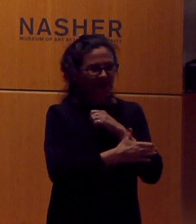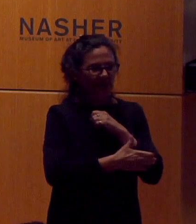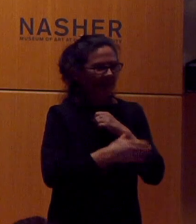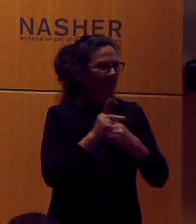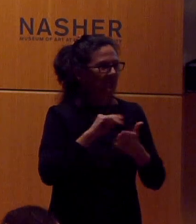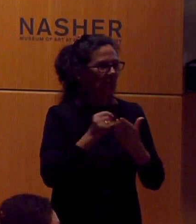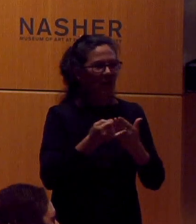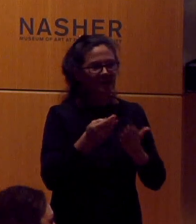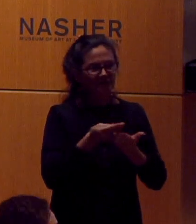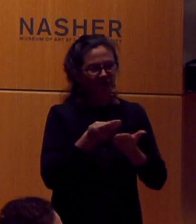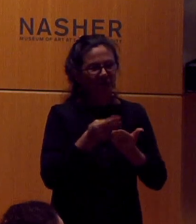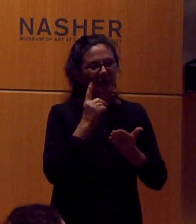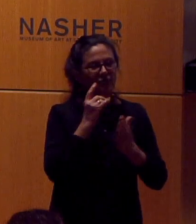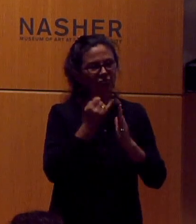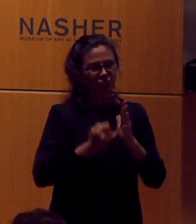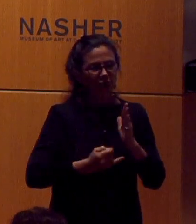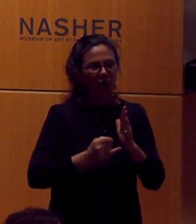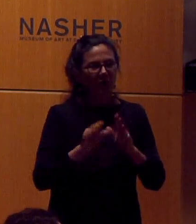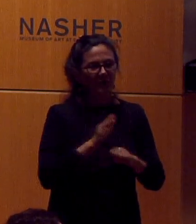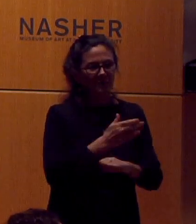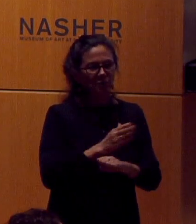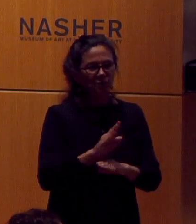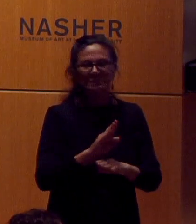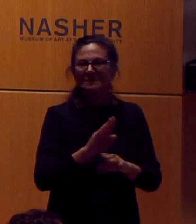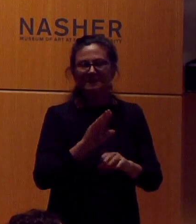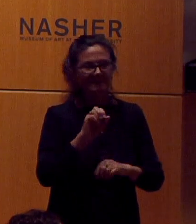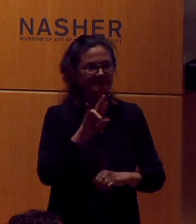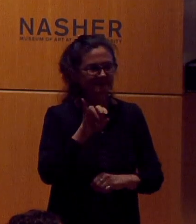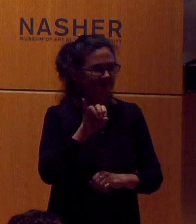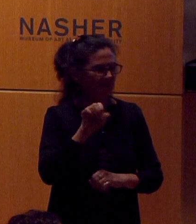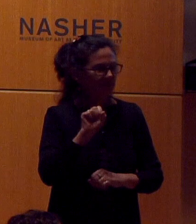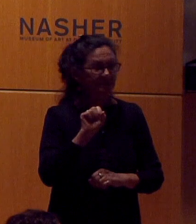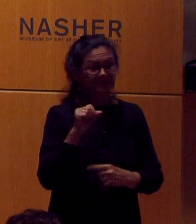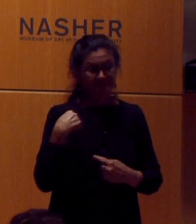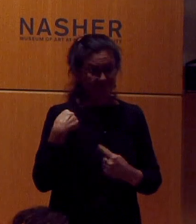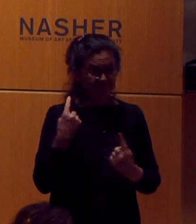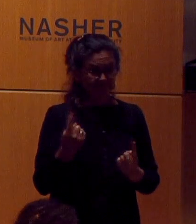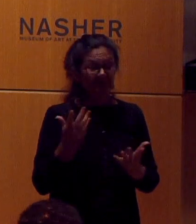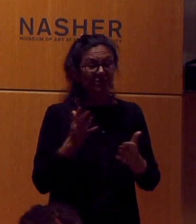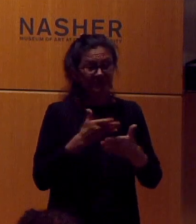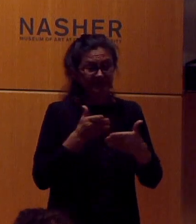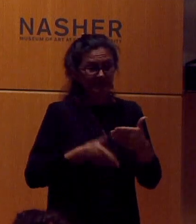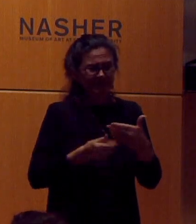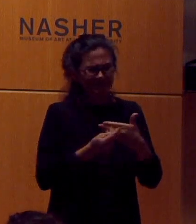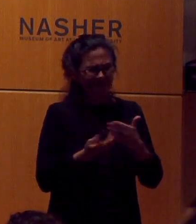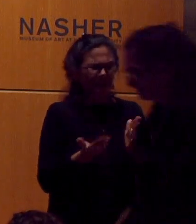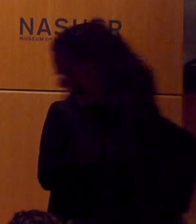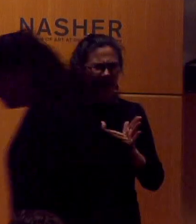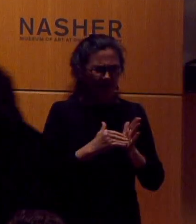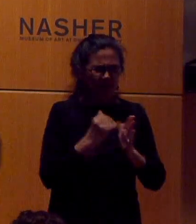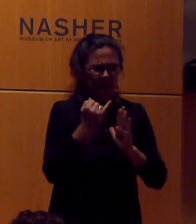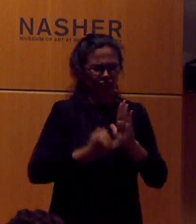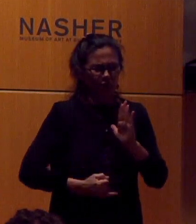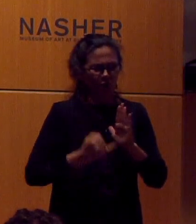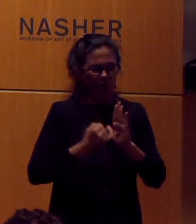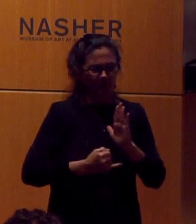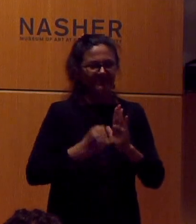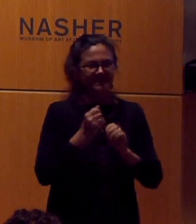to draw and paint a visual music series. Since then, she has completed several thousand drawings each year, representing the musical performances